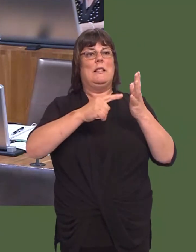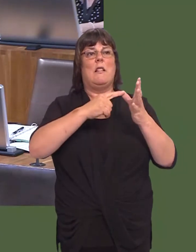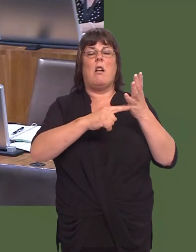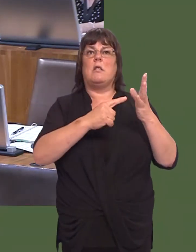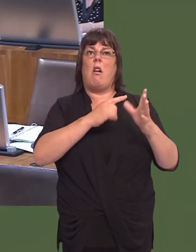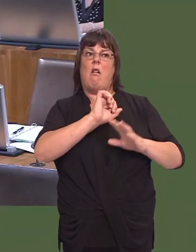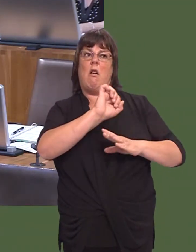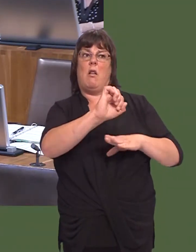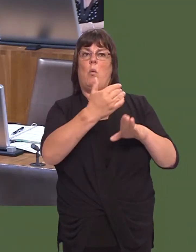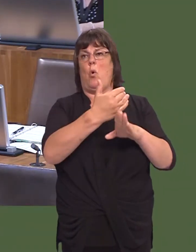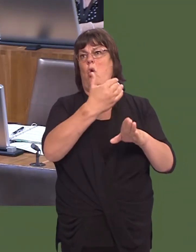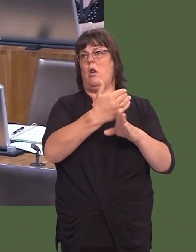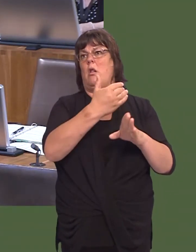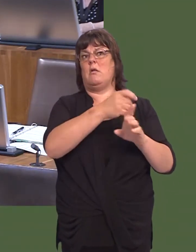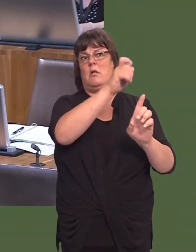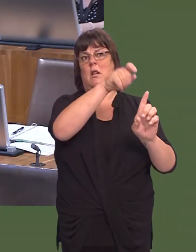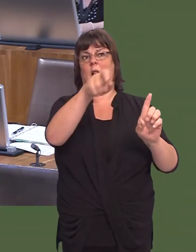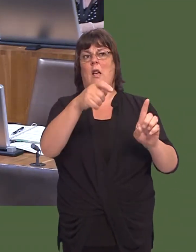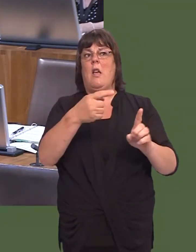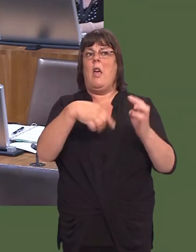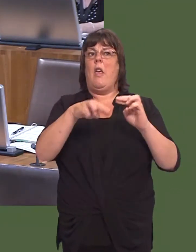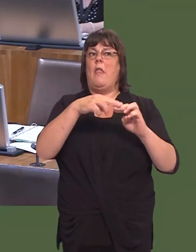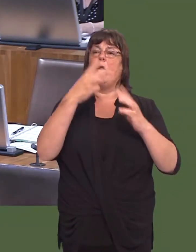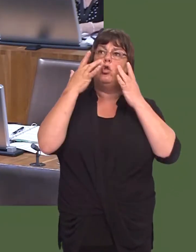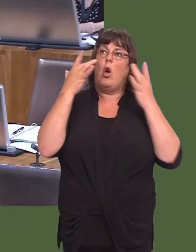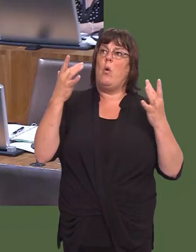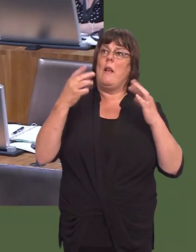They have shown that when the going gets tough, then the tough get going.